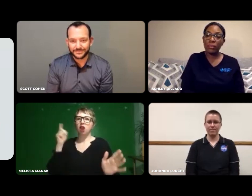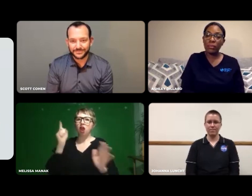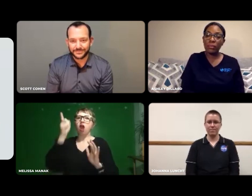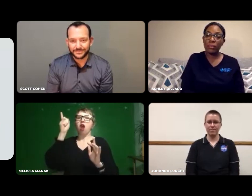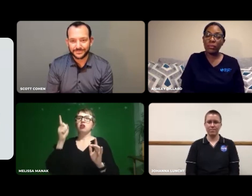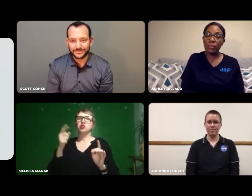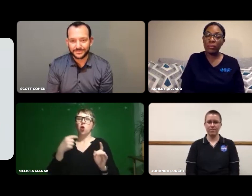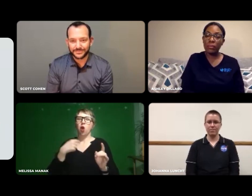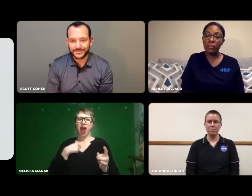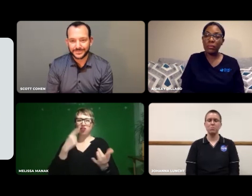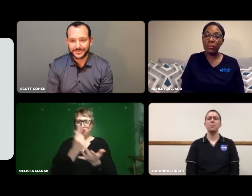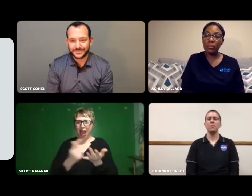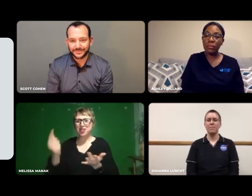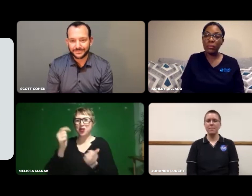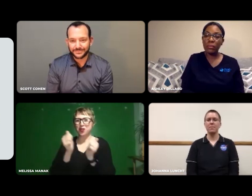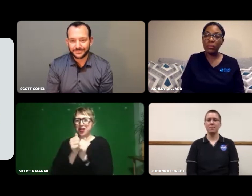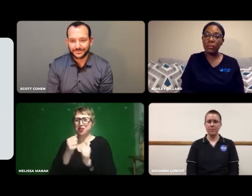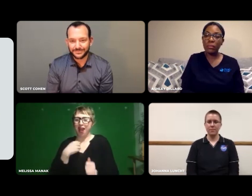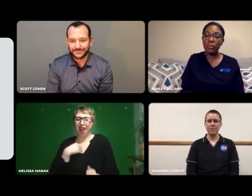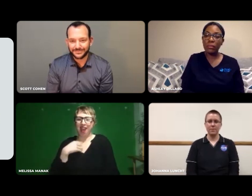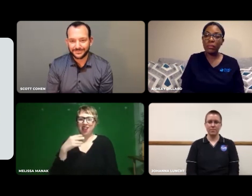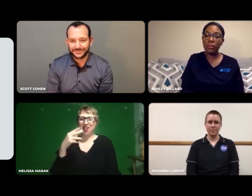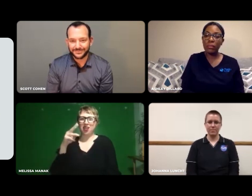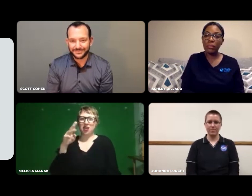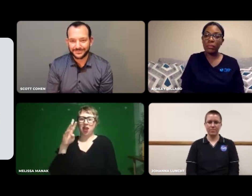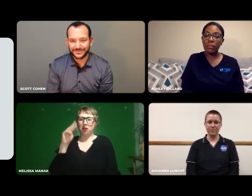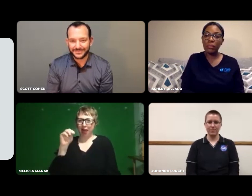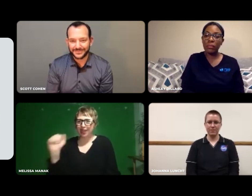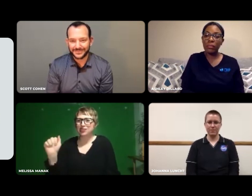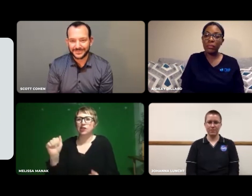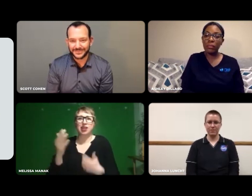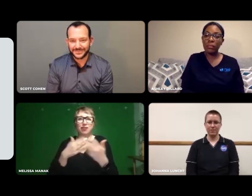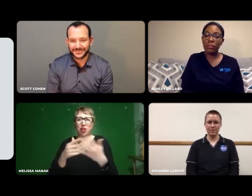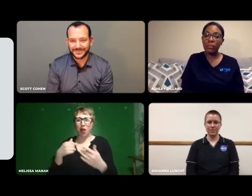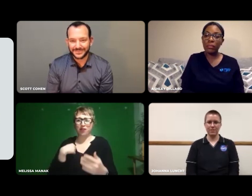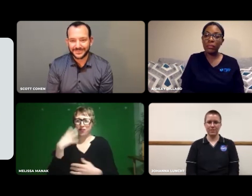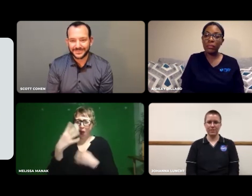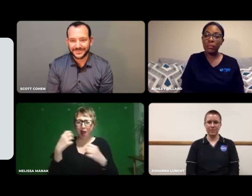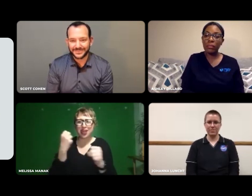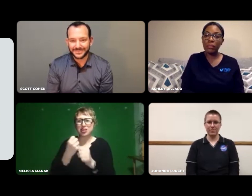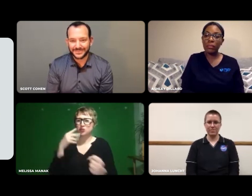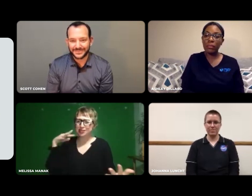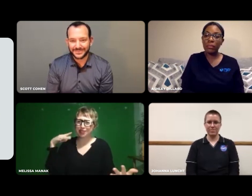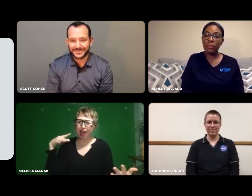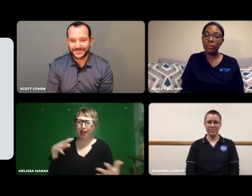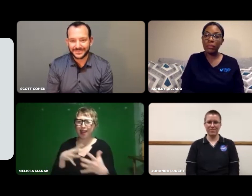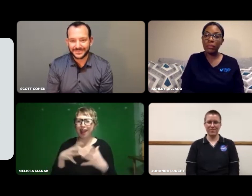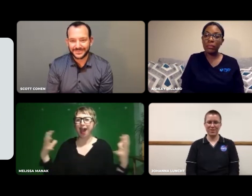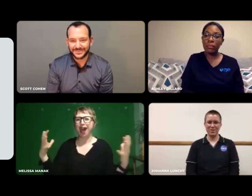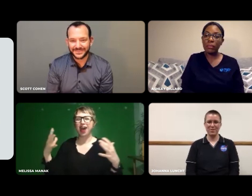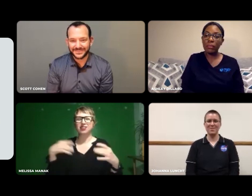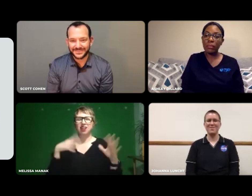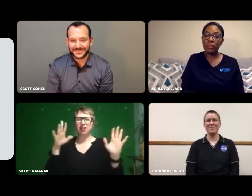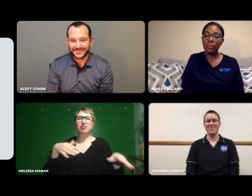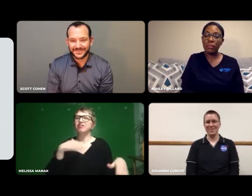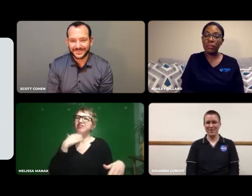That was my aha moment. It was 4 years of studies that I took to graduate with my Master's Degree.